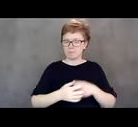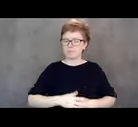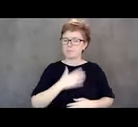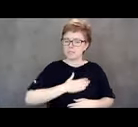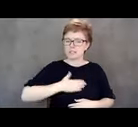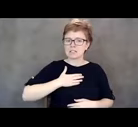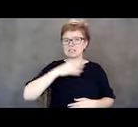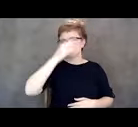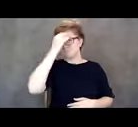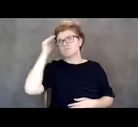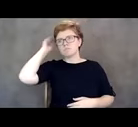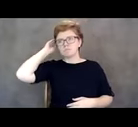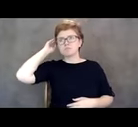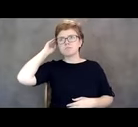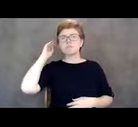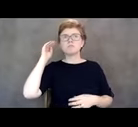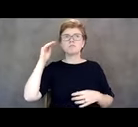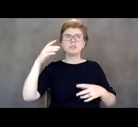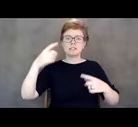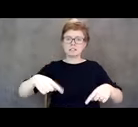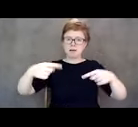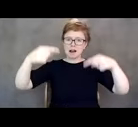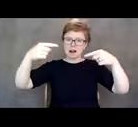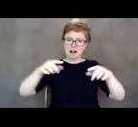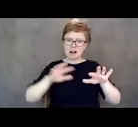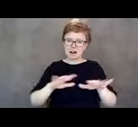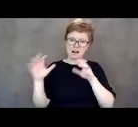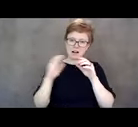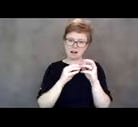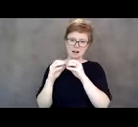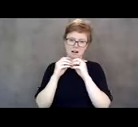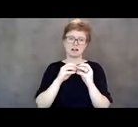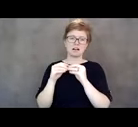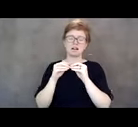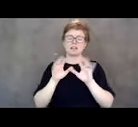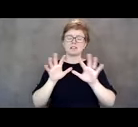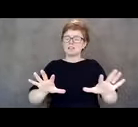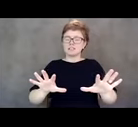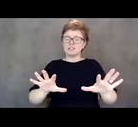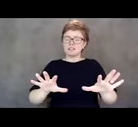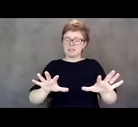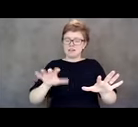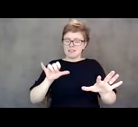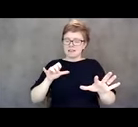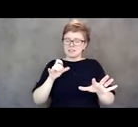all of the debates, kind of flare up there, the desperate fear that so many people have